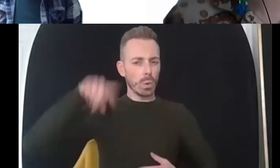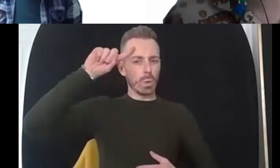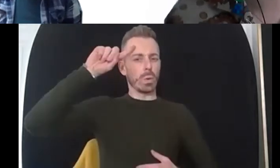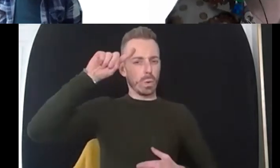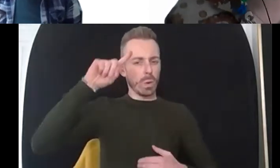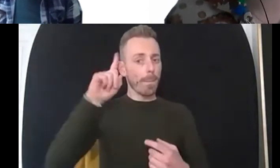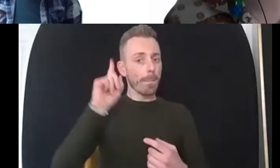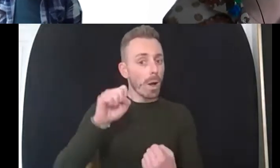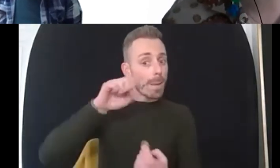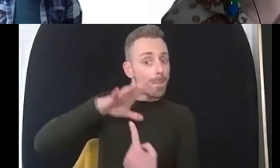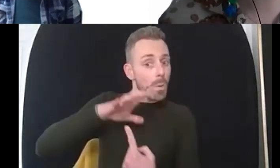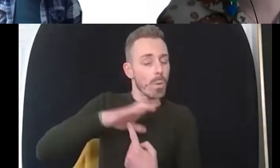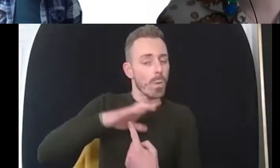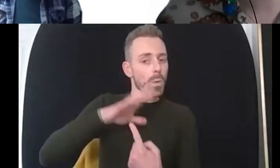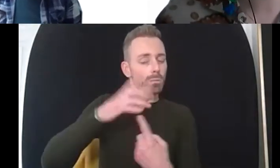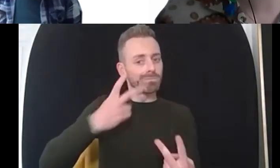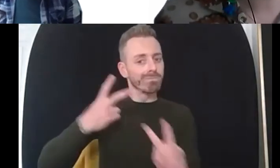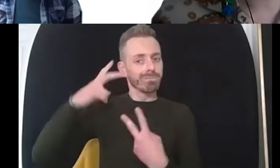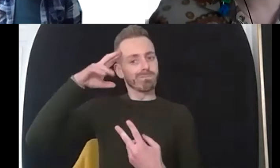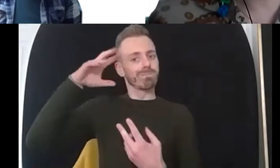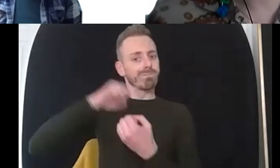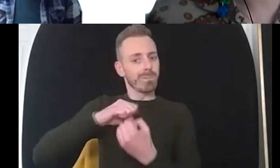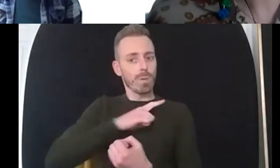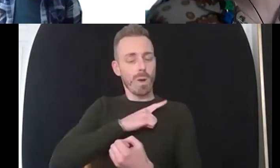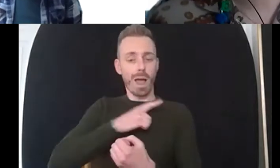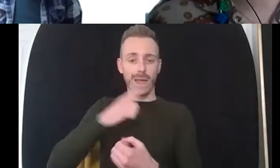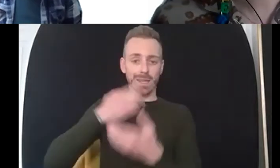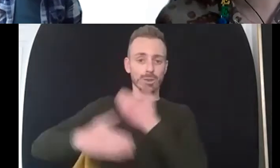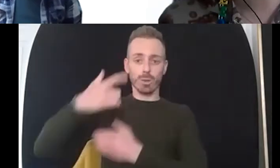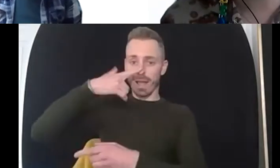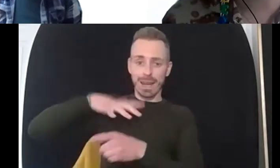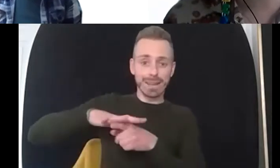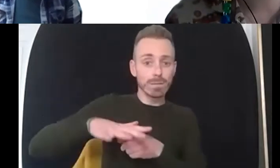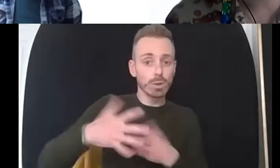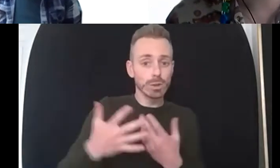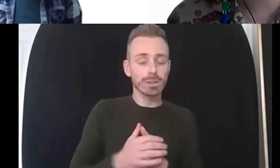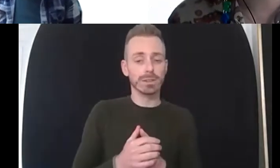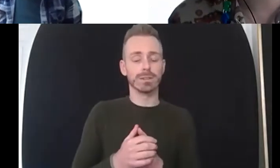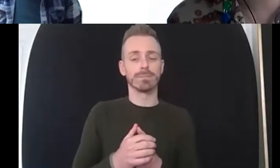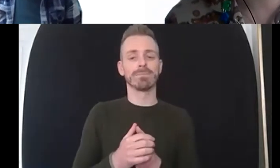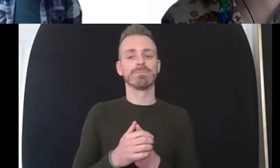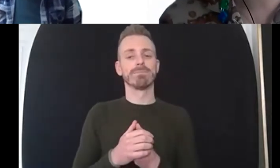as a gay man be a mental health practitioner and okay so you're trained there and then obviously